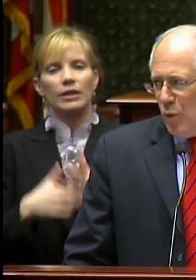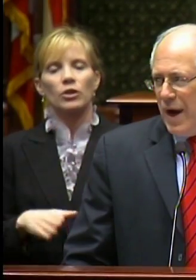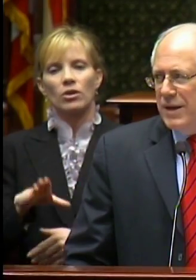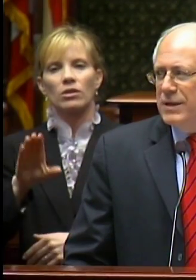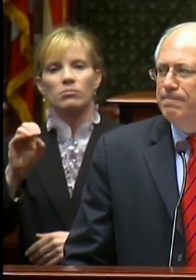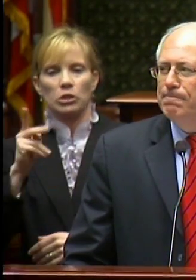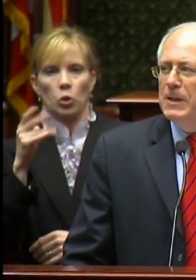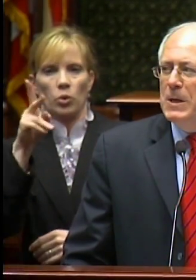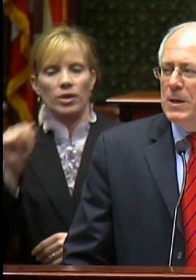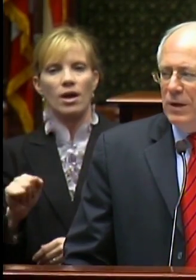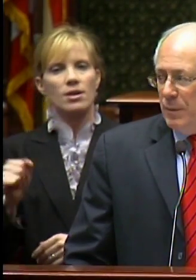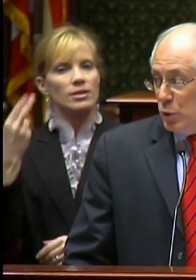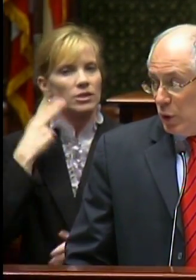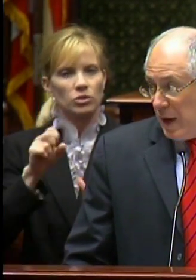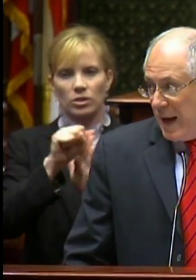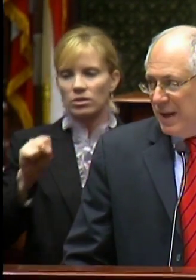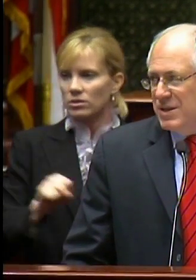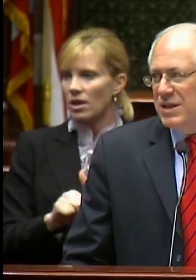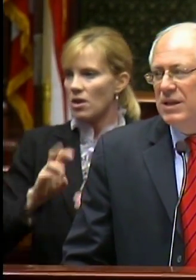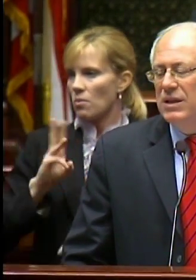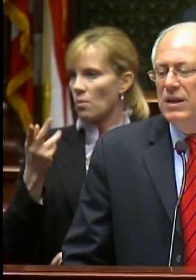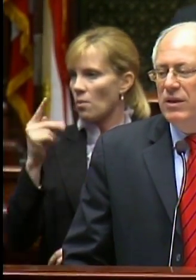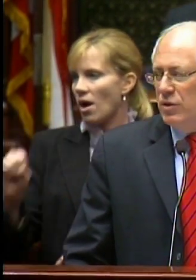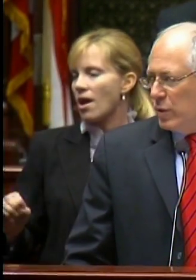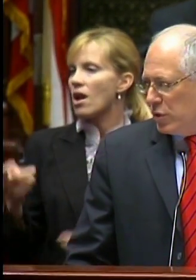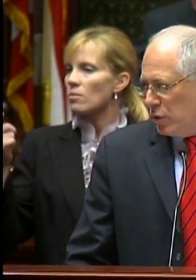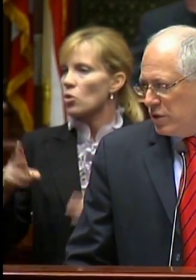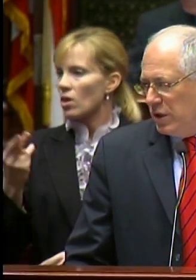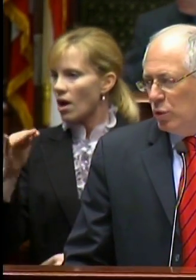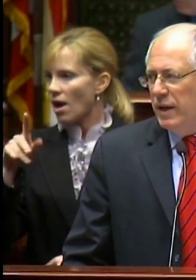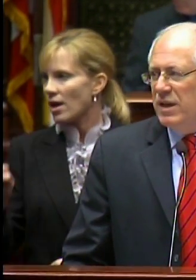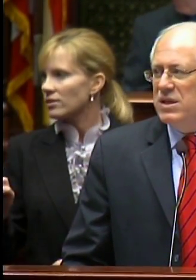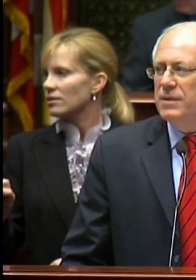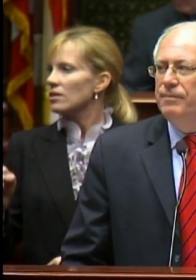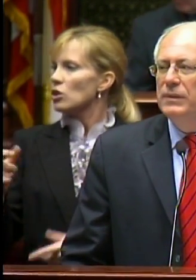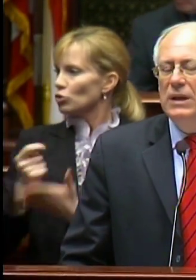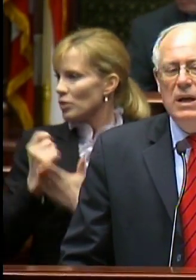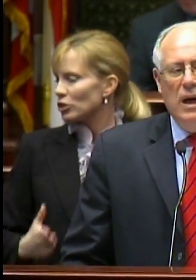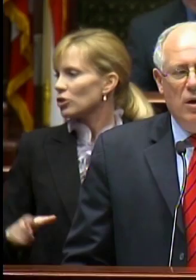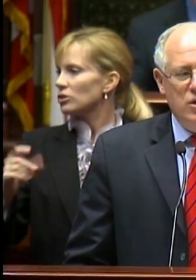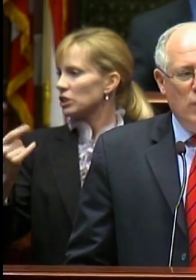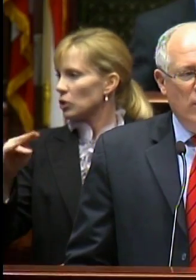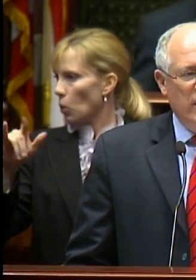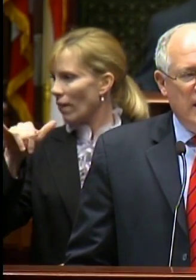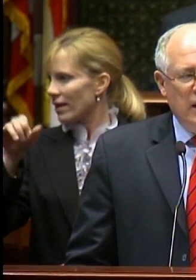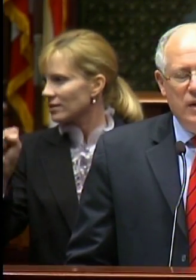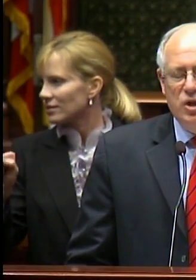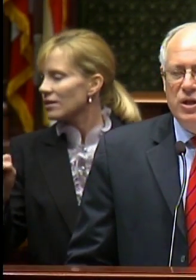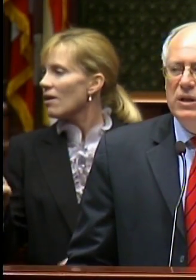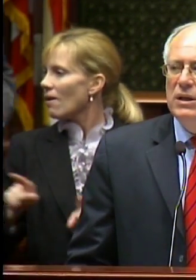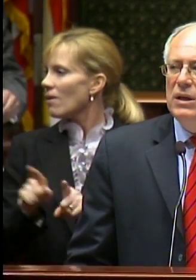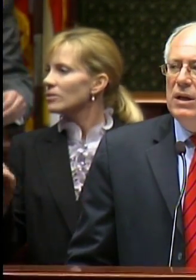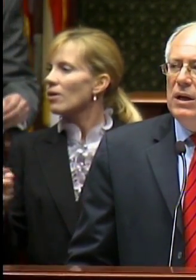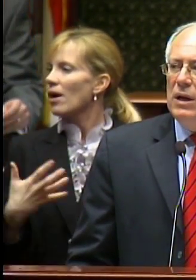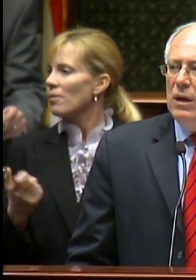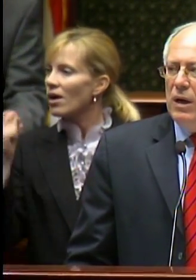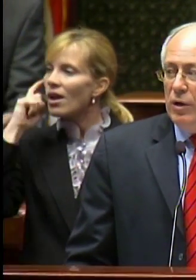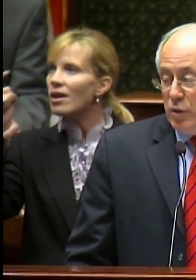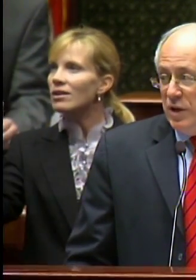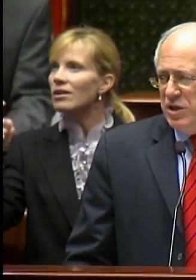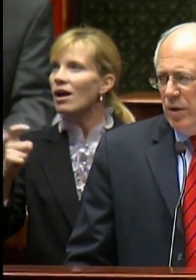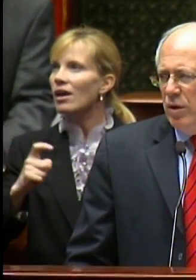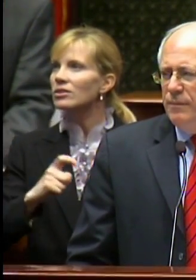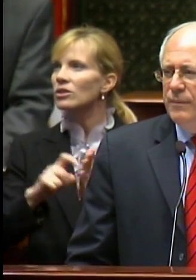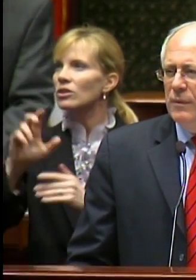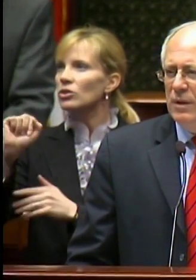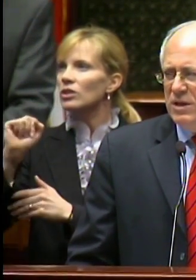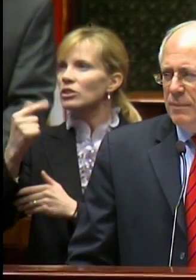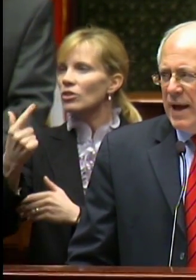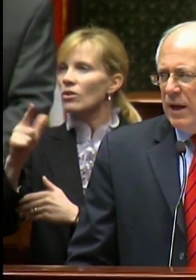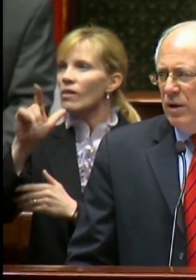White. Comptroller Hynes. Treasurer Giannoulias. I also want to acknowledge Attorney General